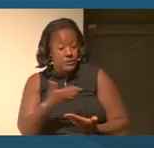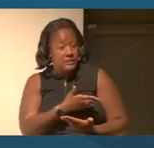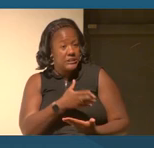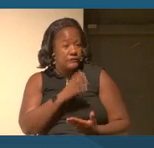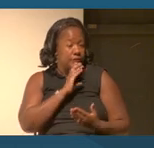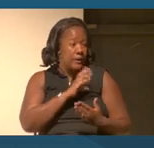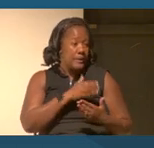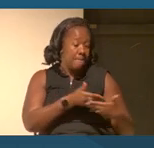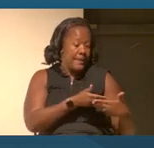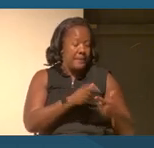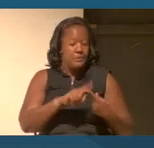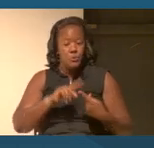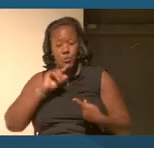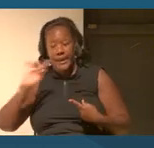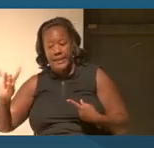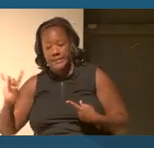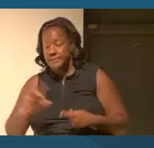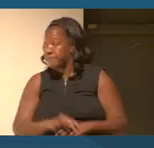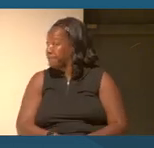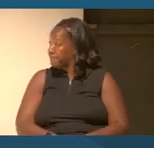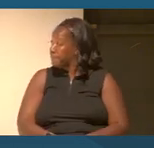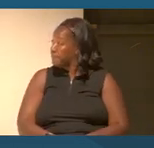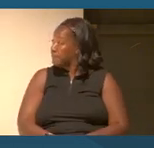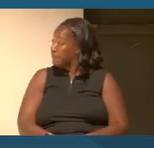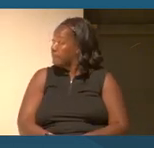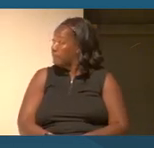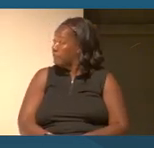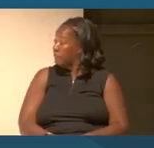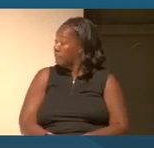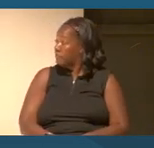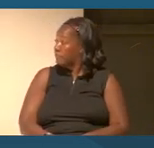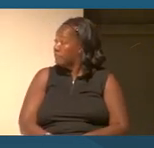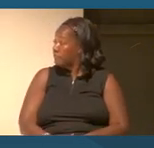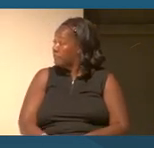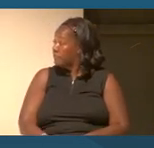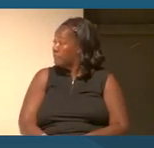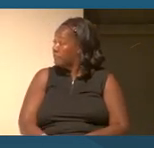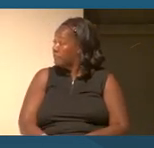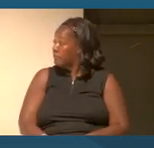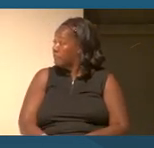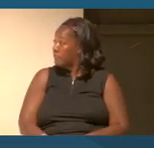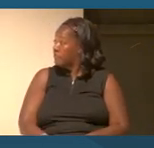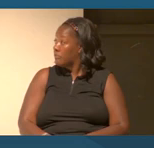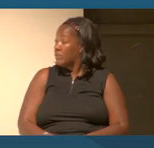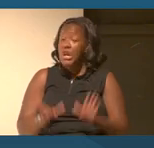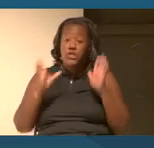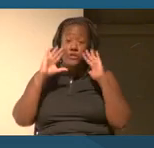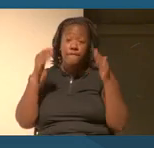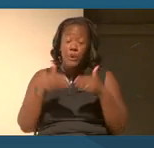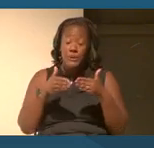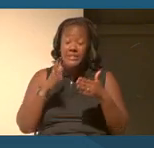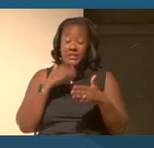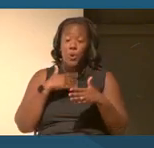You know, the focus of the museums is off and on for our younger crowd is in situ, right?